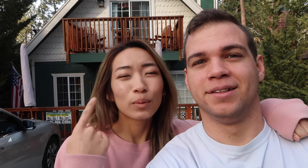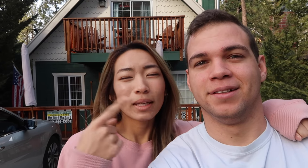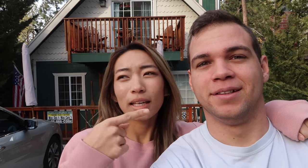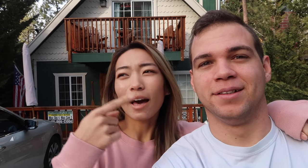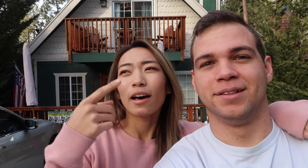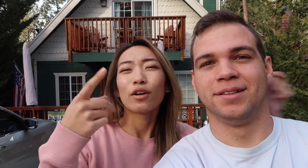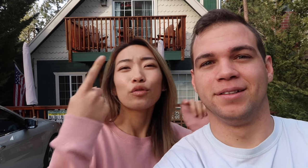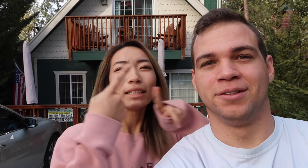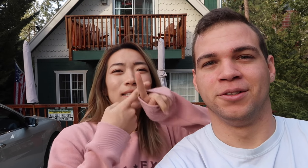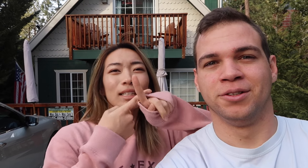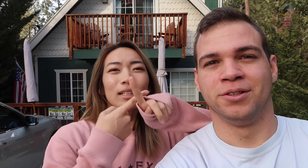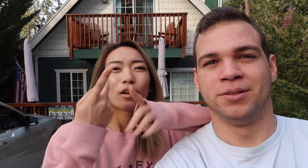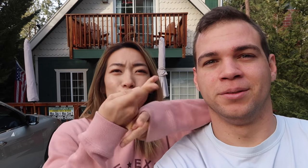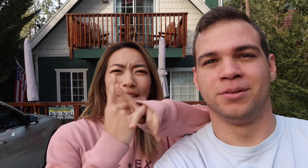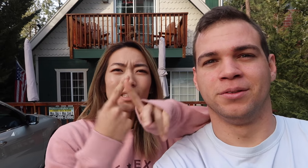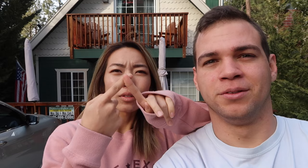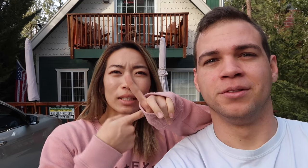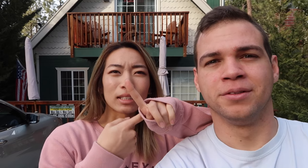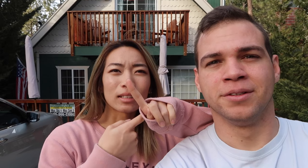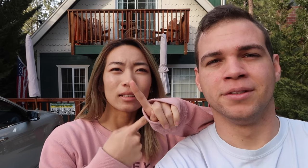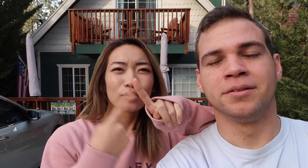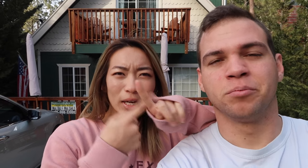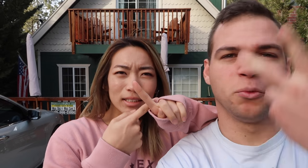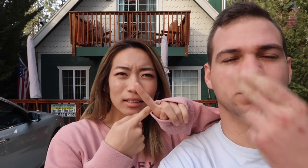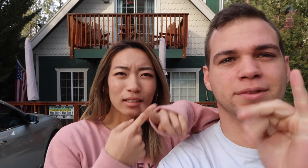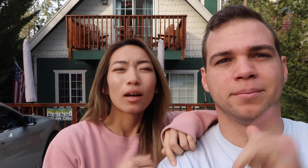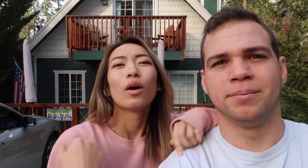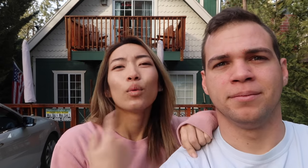We rented rented or rented? both are the same